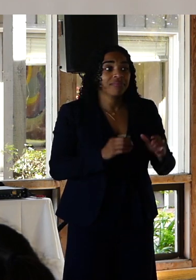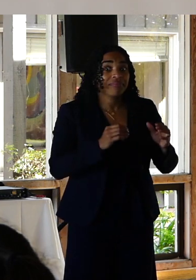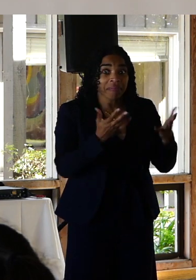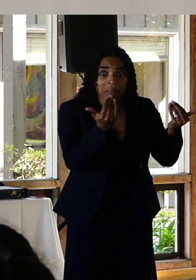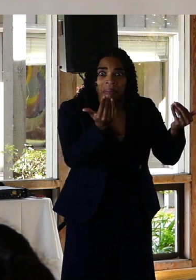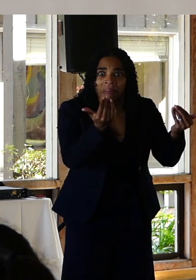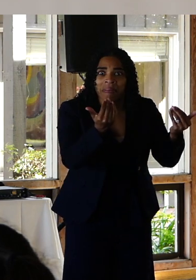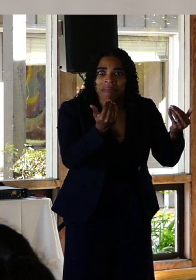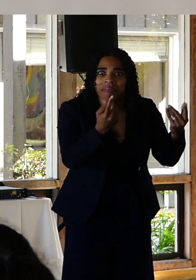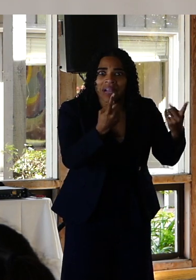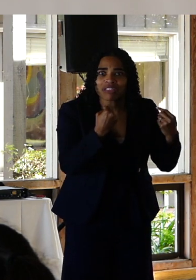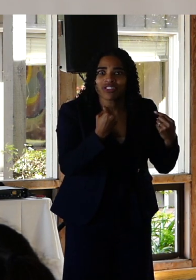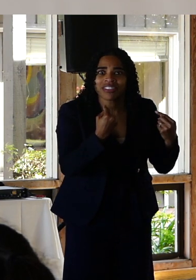Not a rhetorical question.